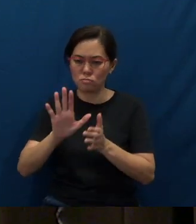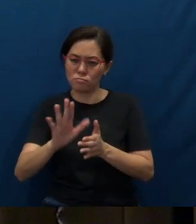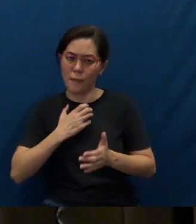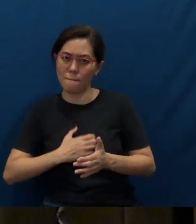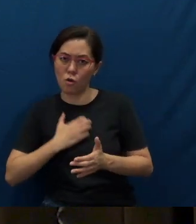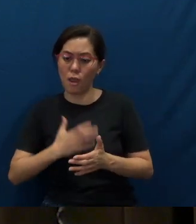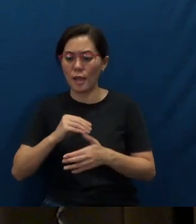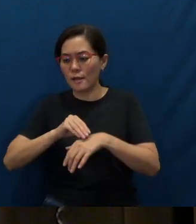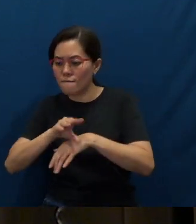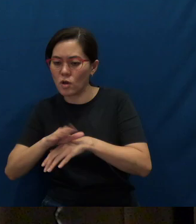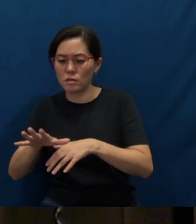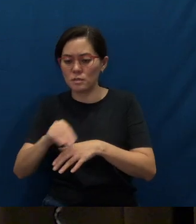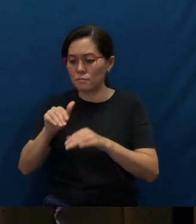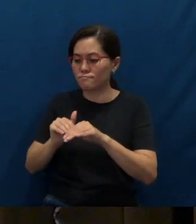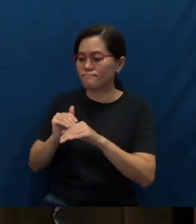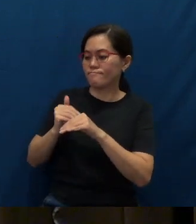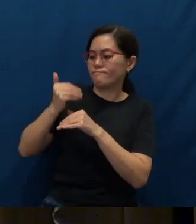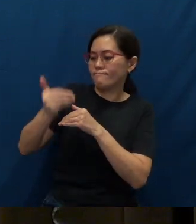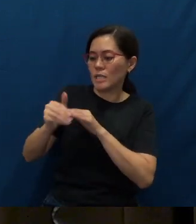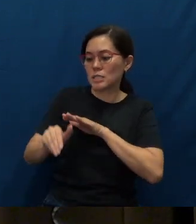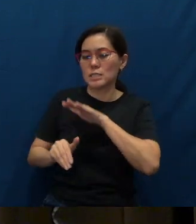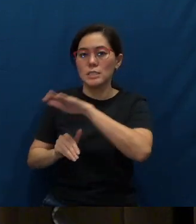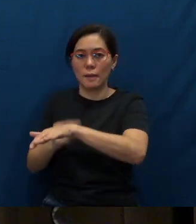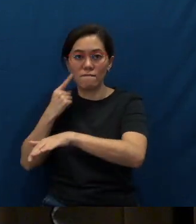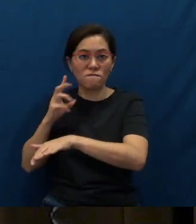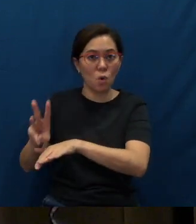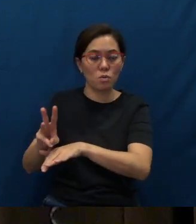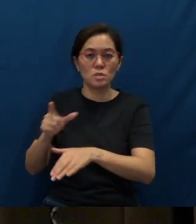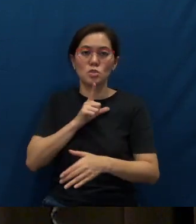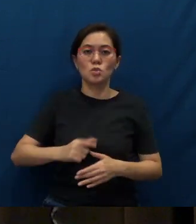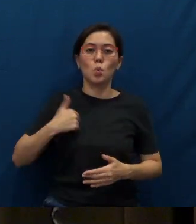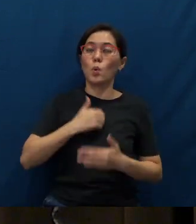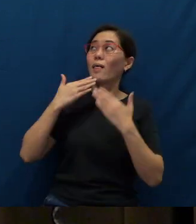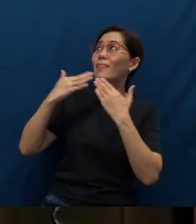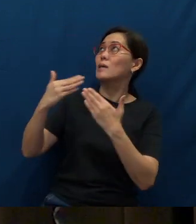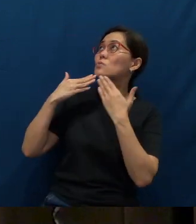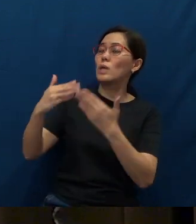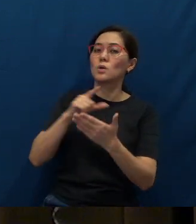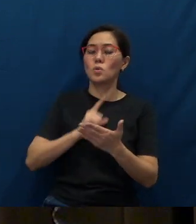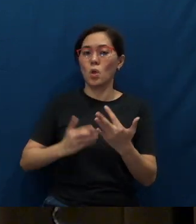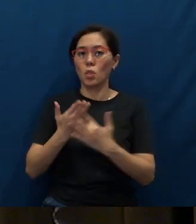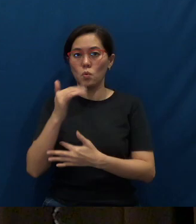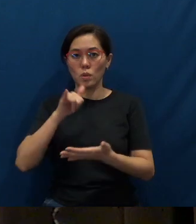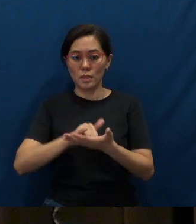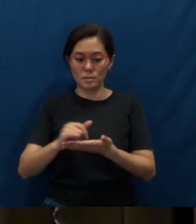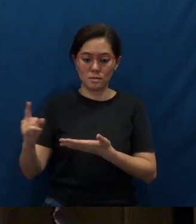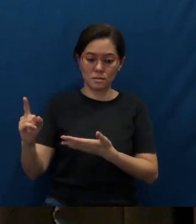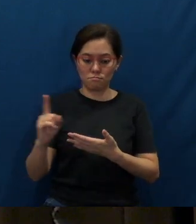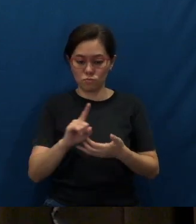and advise them to take the next step forward. So Lord, we thank You. We thank You that, Lord, through this coming week, we’ll have a time